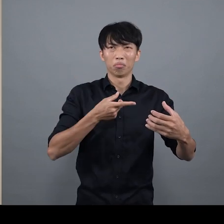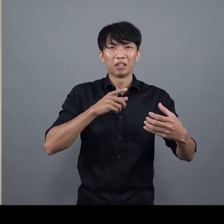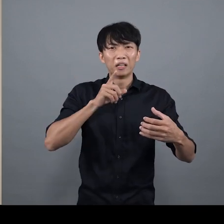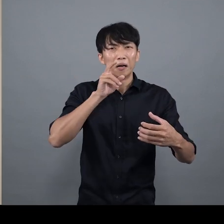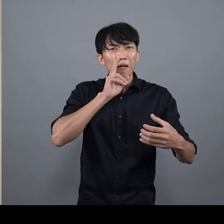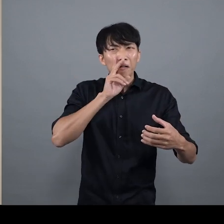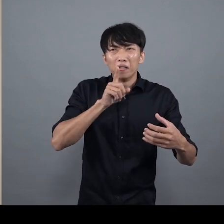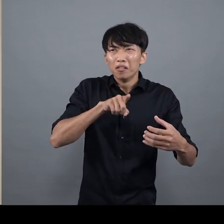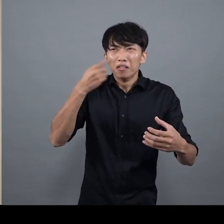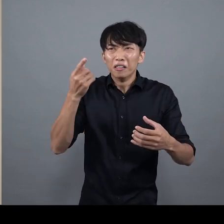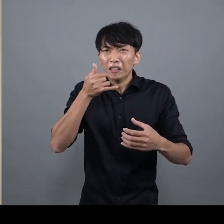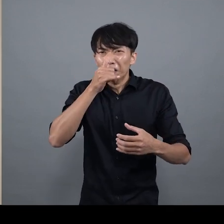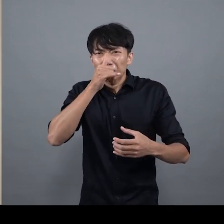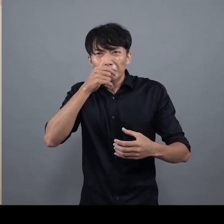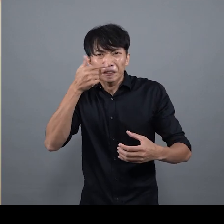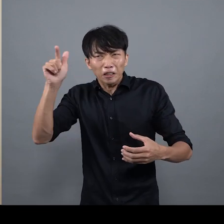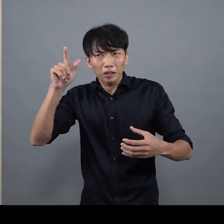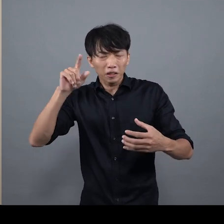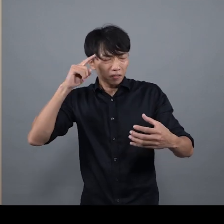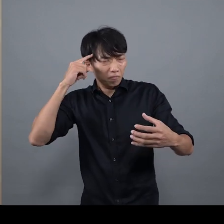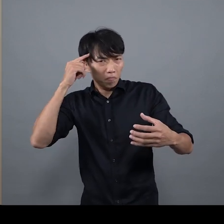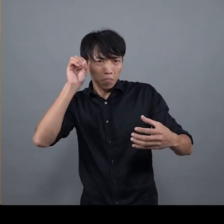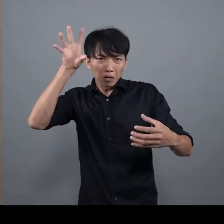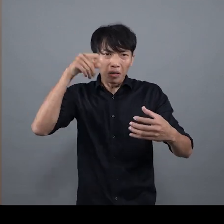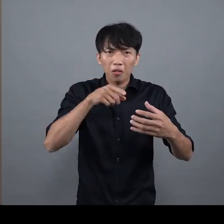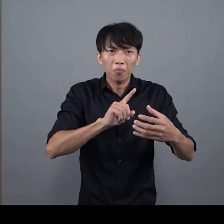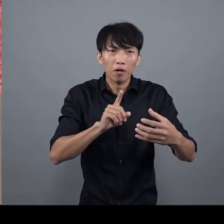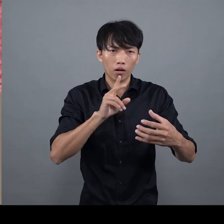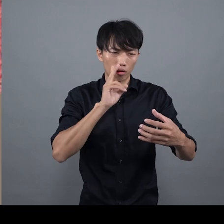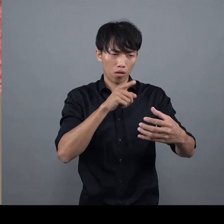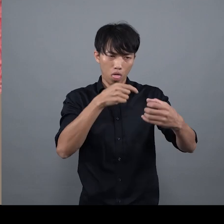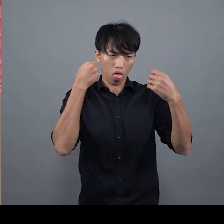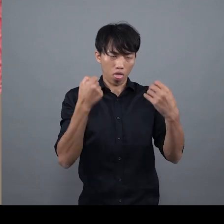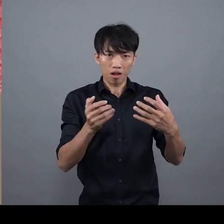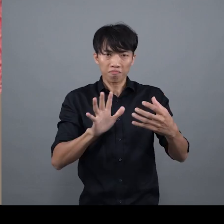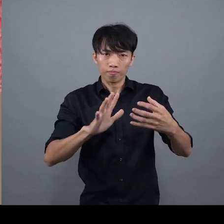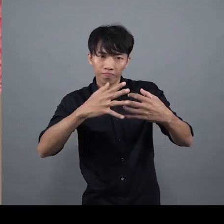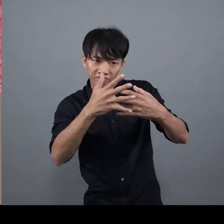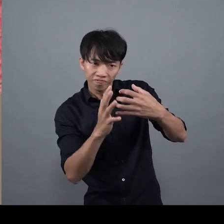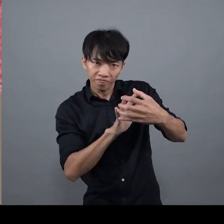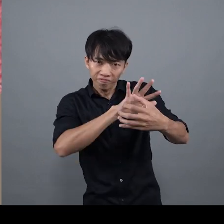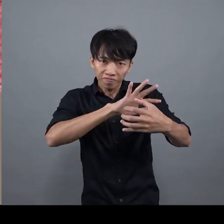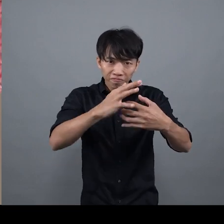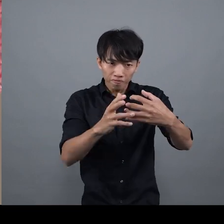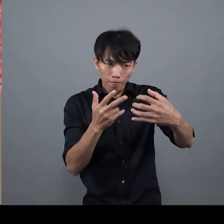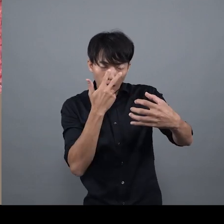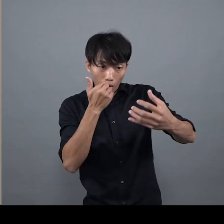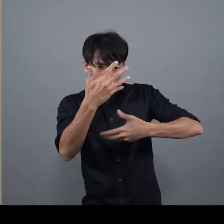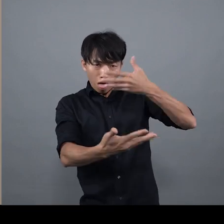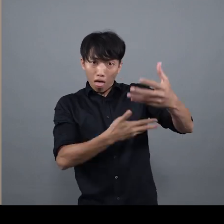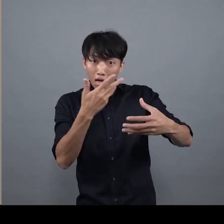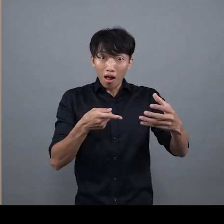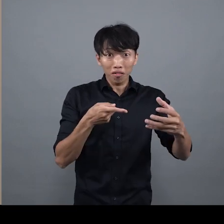different angles or mathematical principles to produce a variety of visual effects